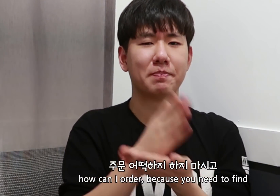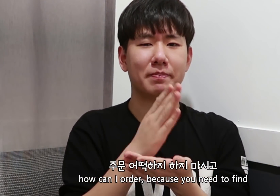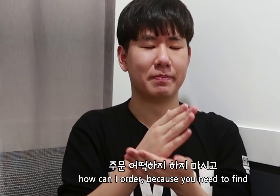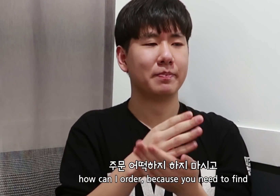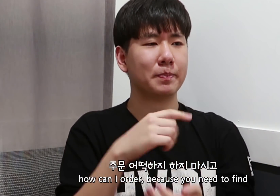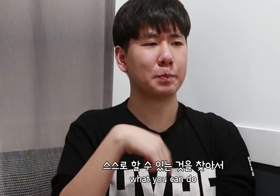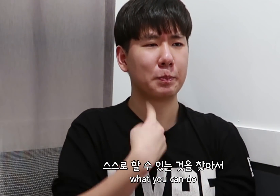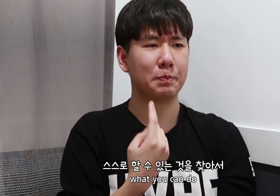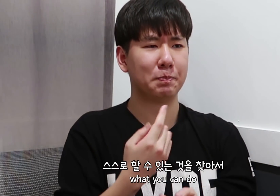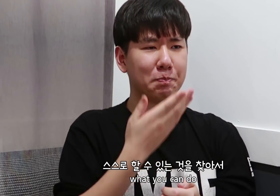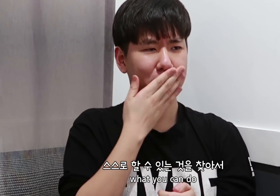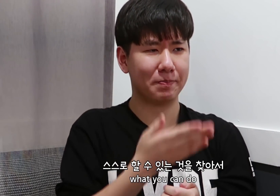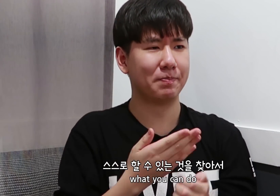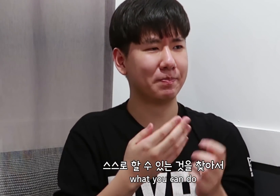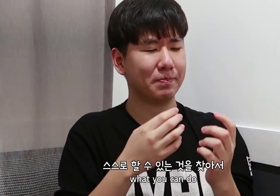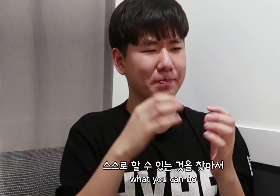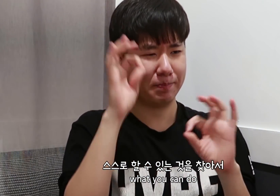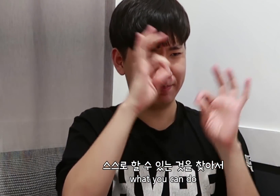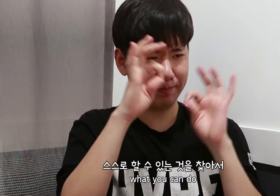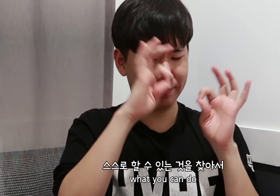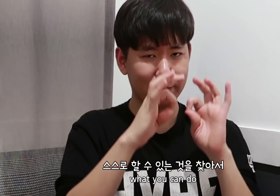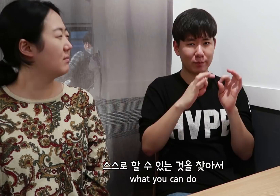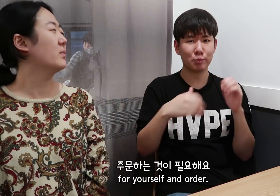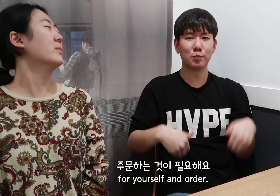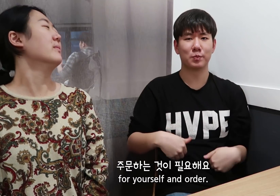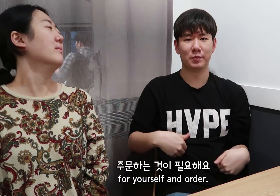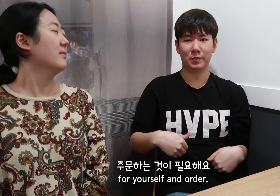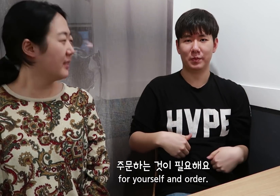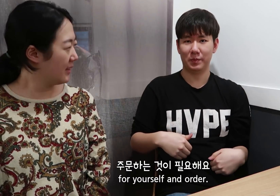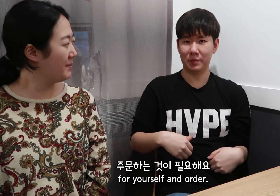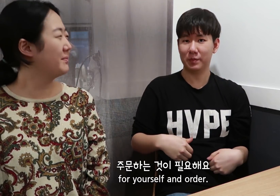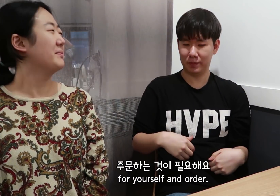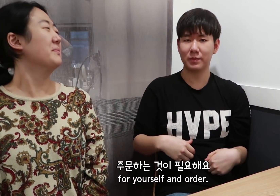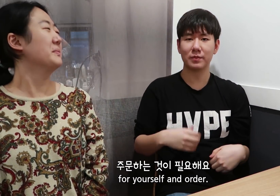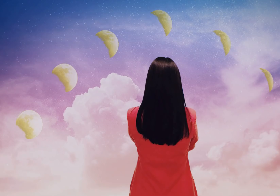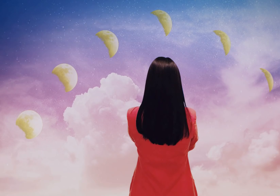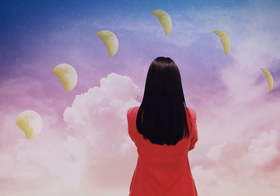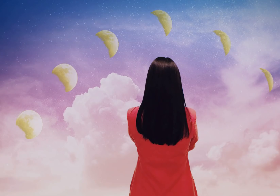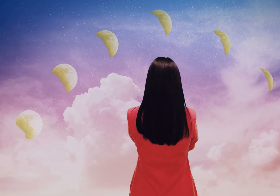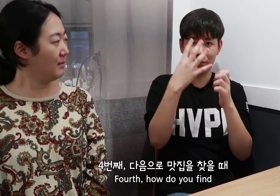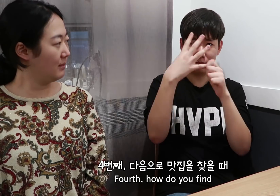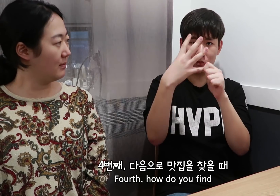how can I order, because you need to find what you can do for yourself and order.